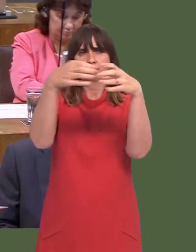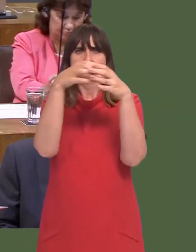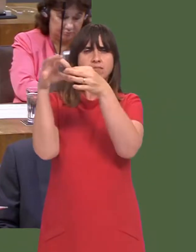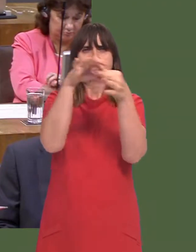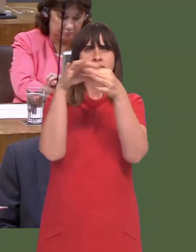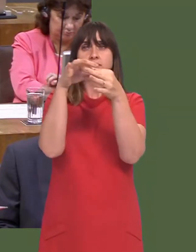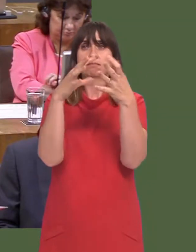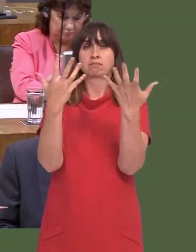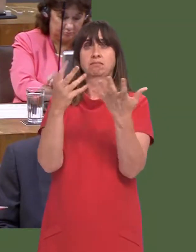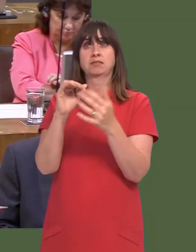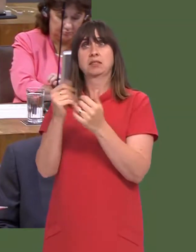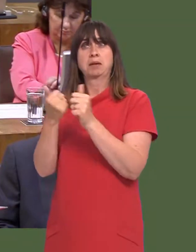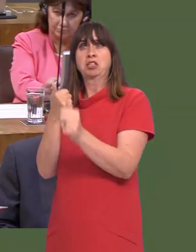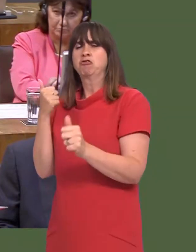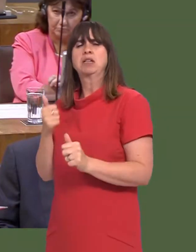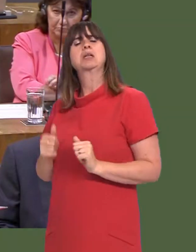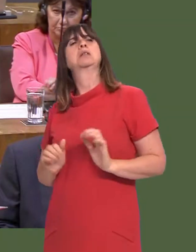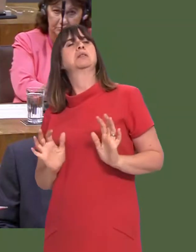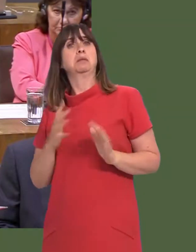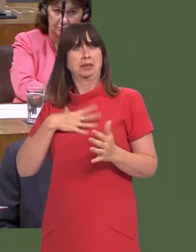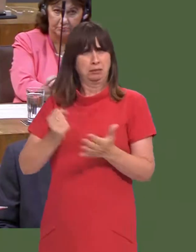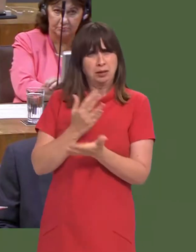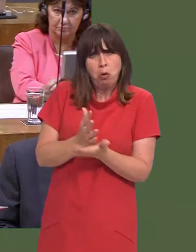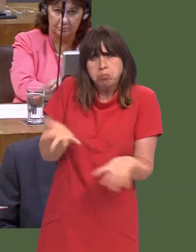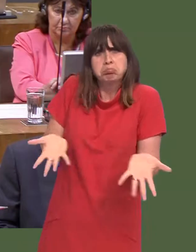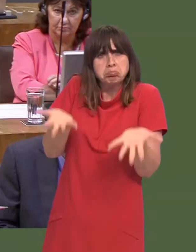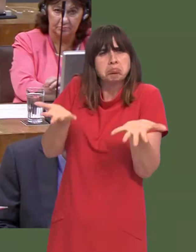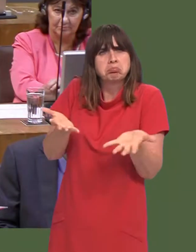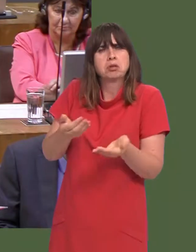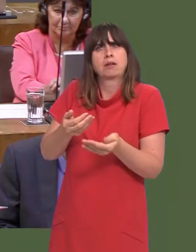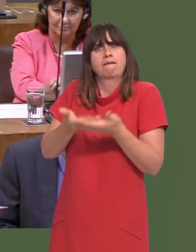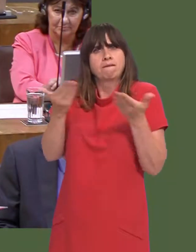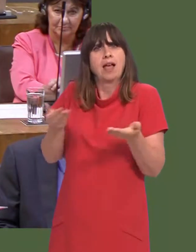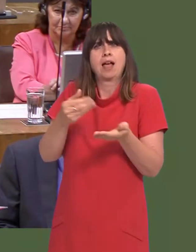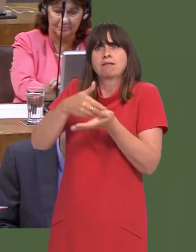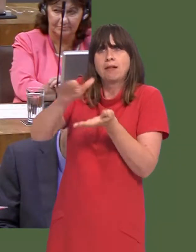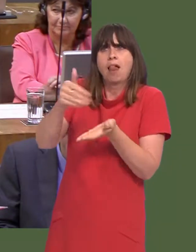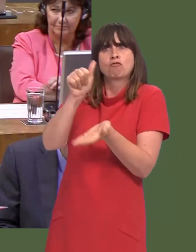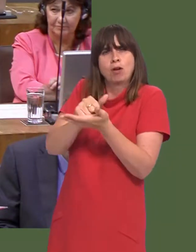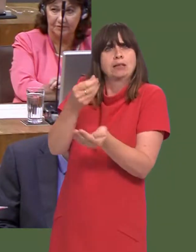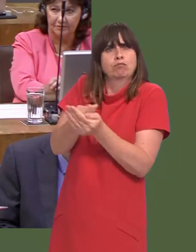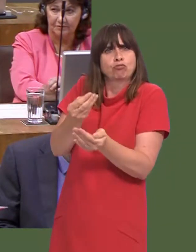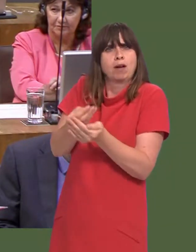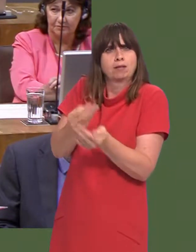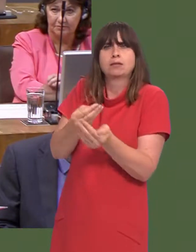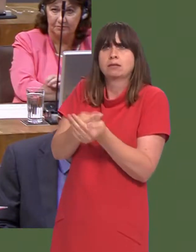Itís not a view that is always welcomed by farmers or others in the industry. But we must ensure that farmers can secure a fair price for their produce, and one way